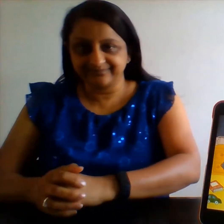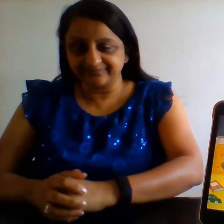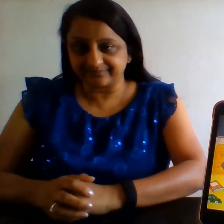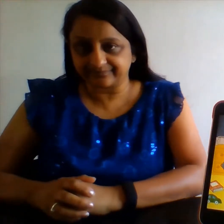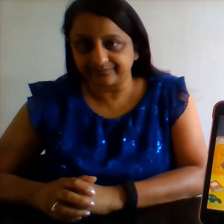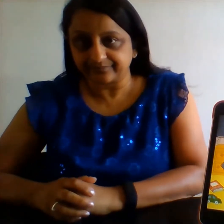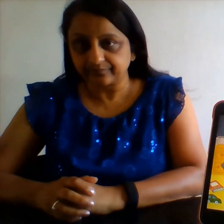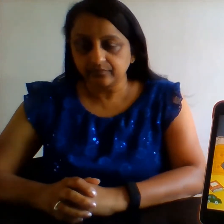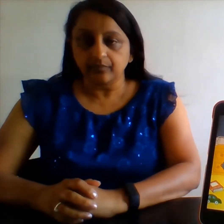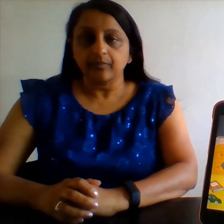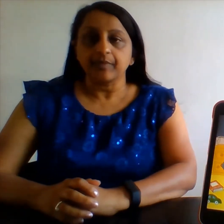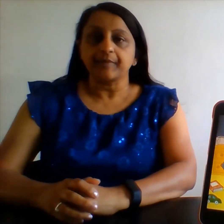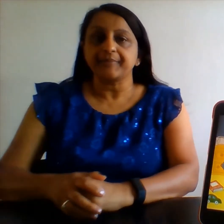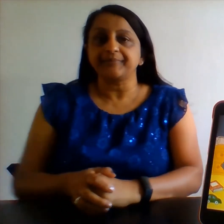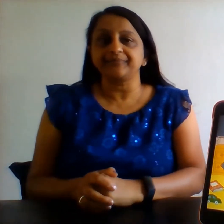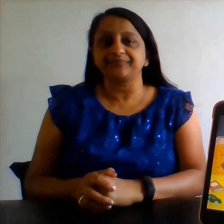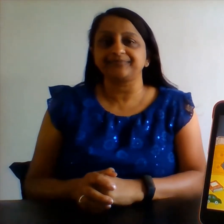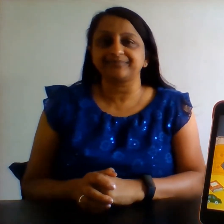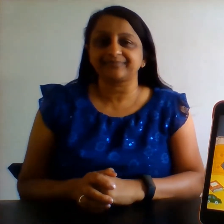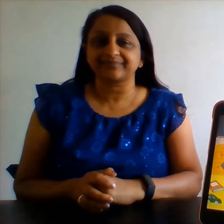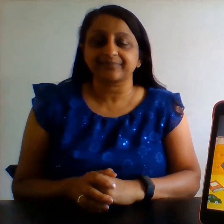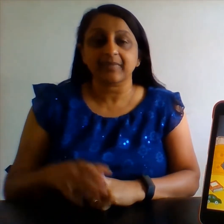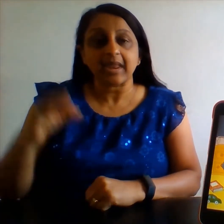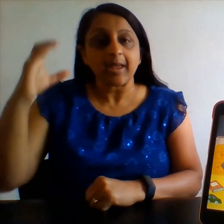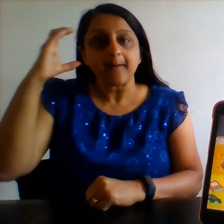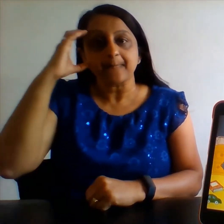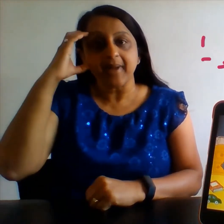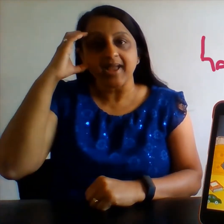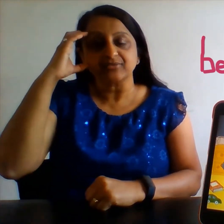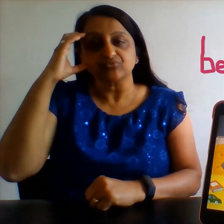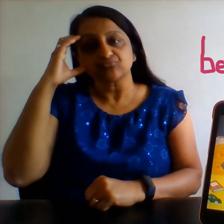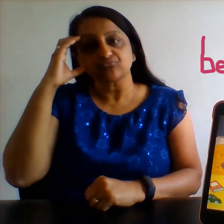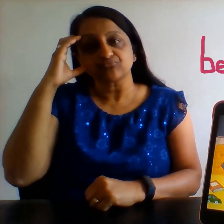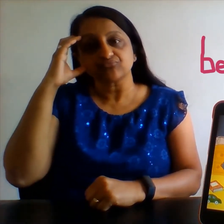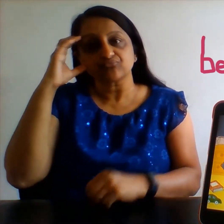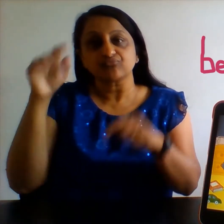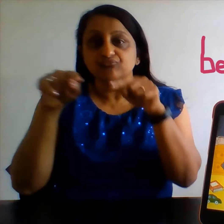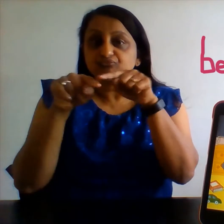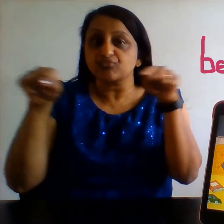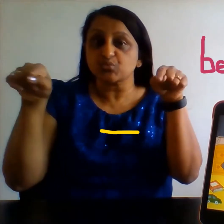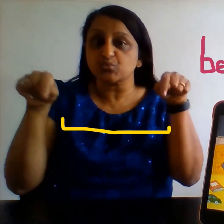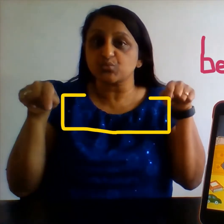These are the signs of things that you might find in the bedroom.